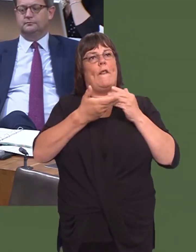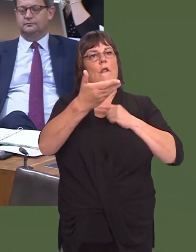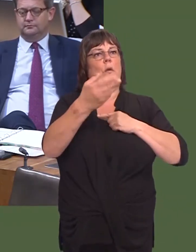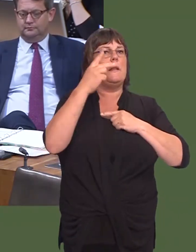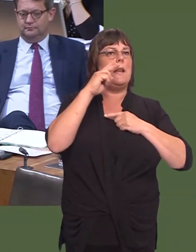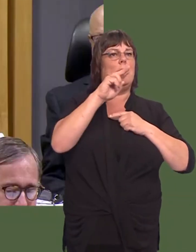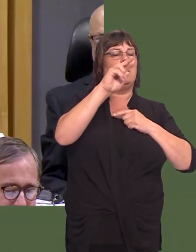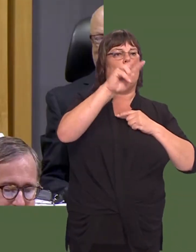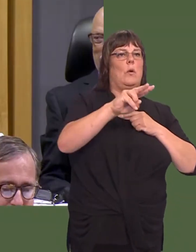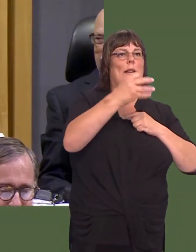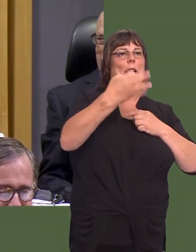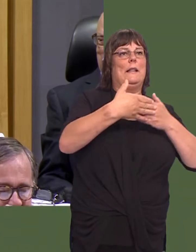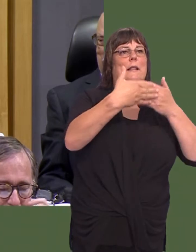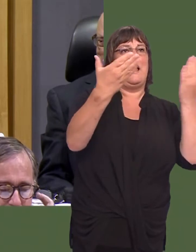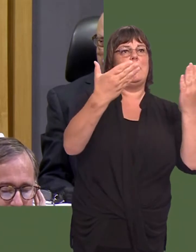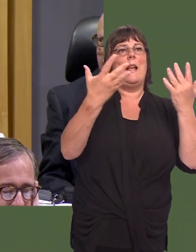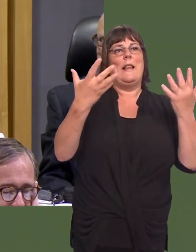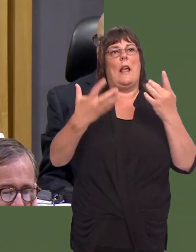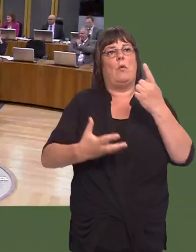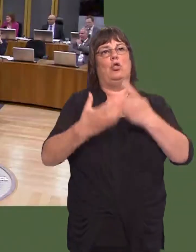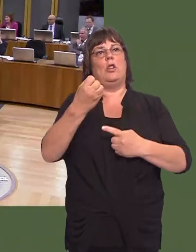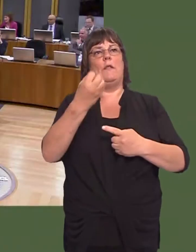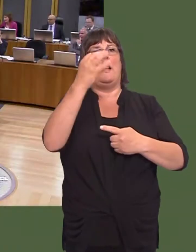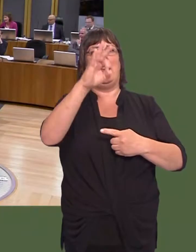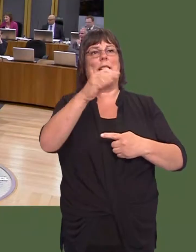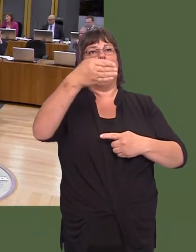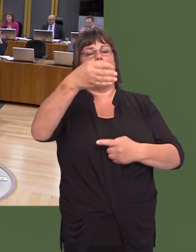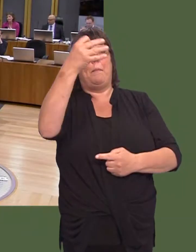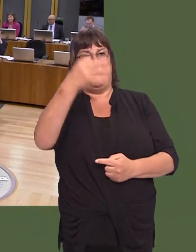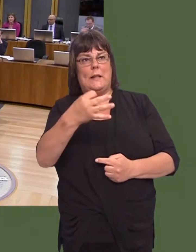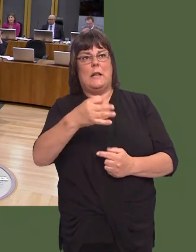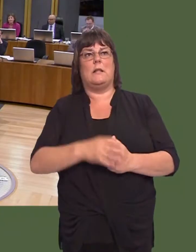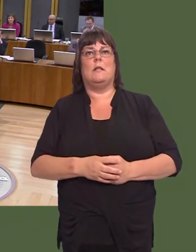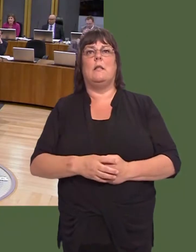28 days from 18 per cent in April 2016 to 89 per cent in March 2017.